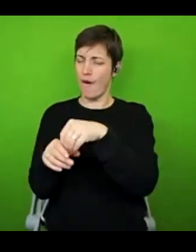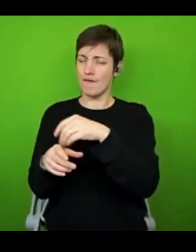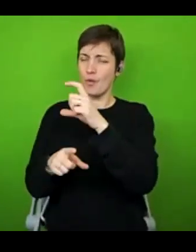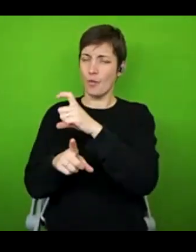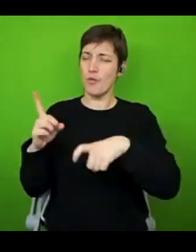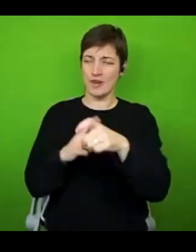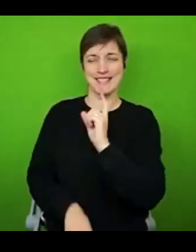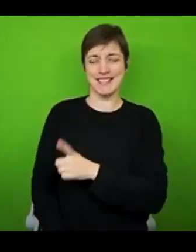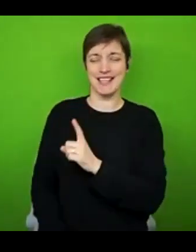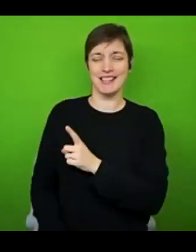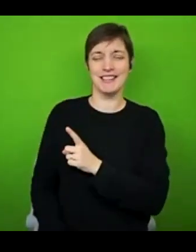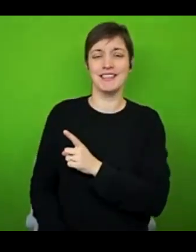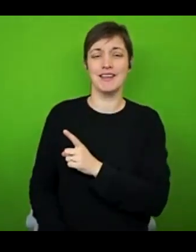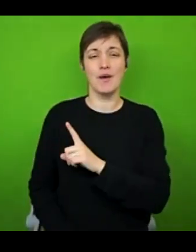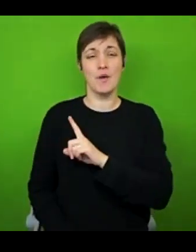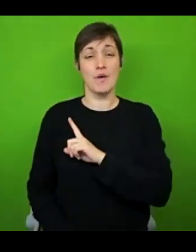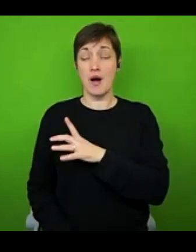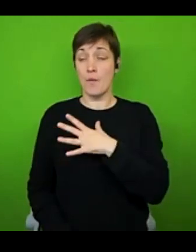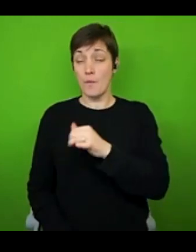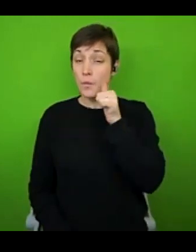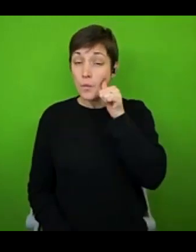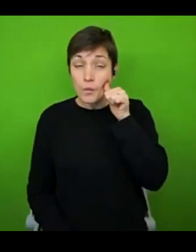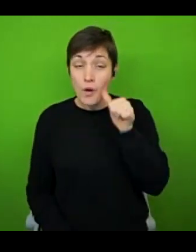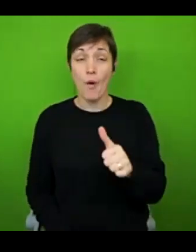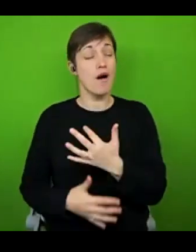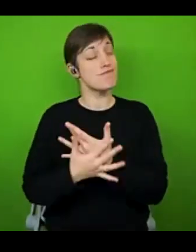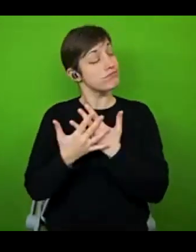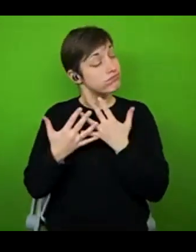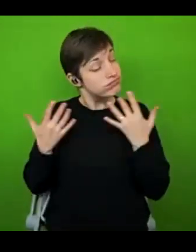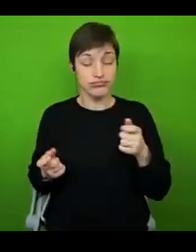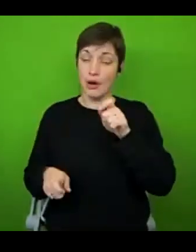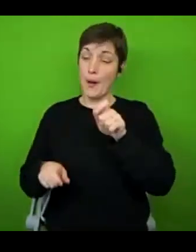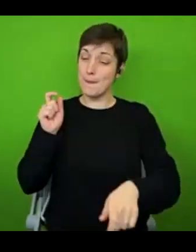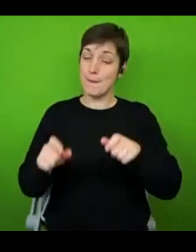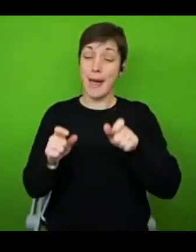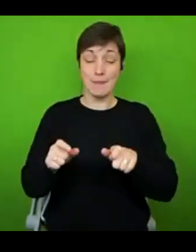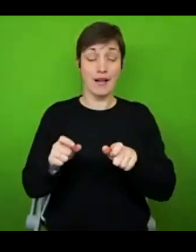really love you to know that there are so many incredible people living with similar conditions who are out there